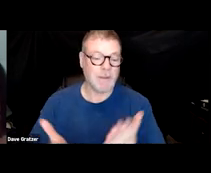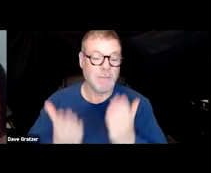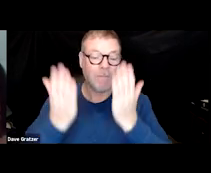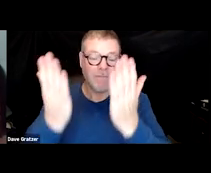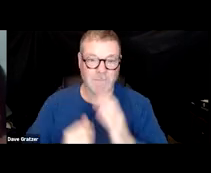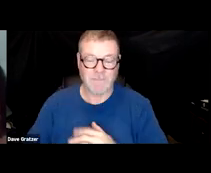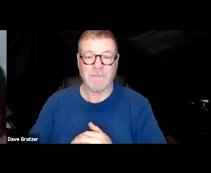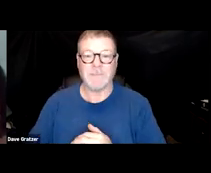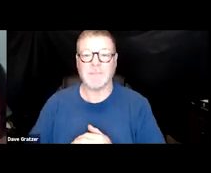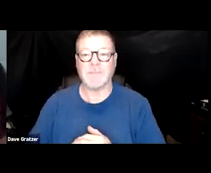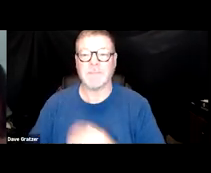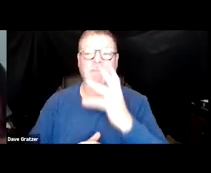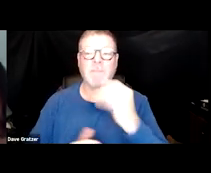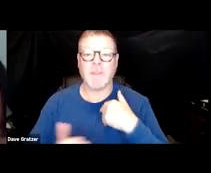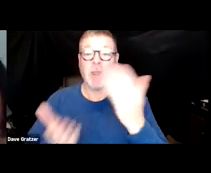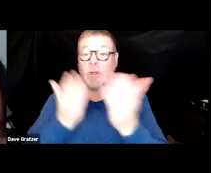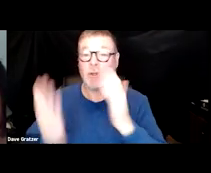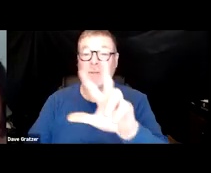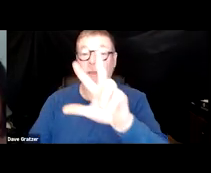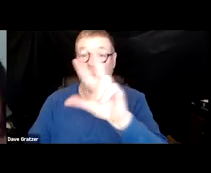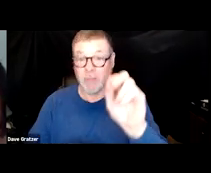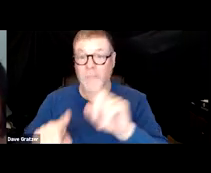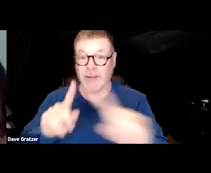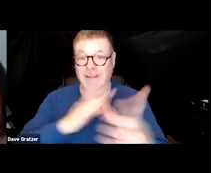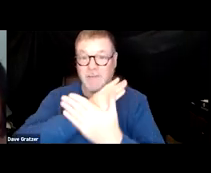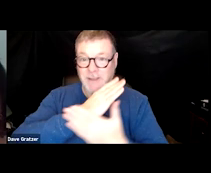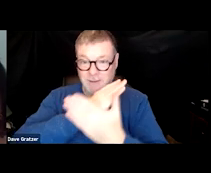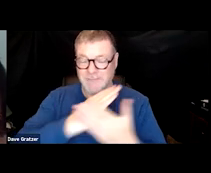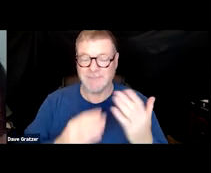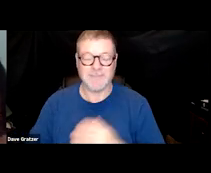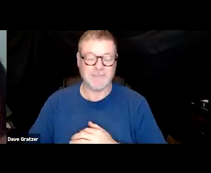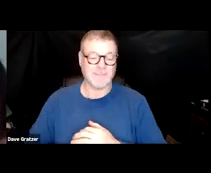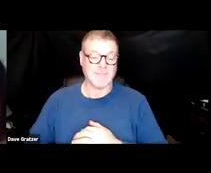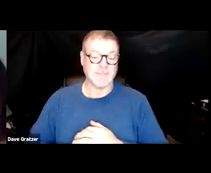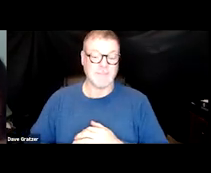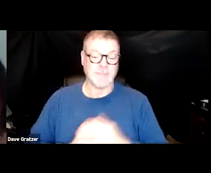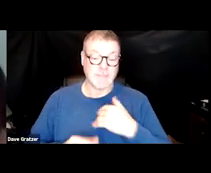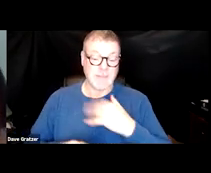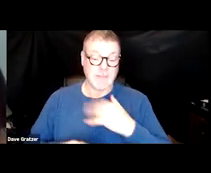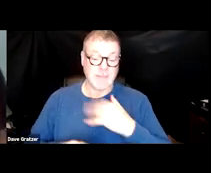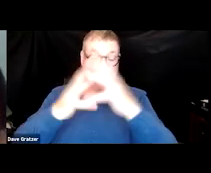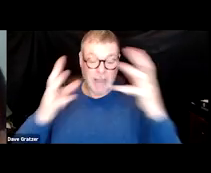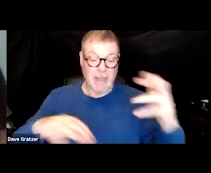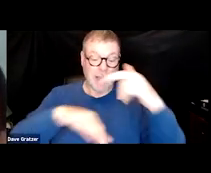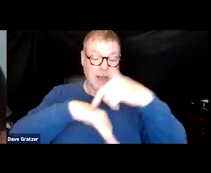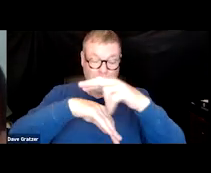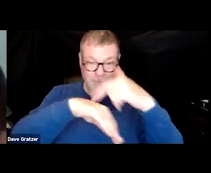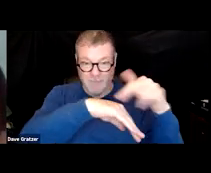And we service 30 counties. So we get a lot of referrals and Rob was referred to SOAR